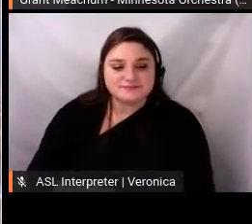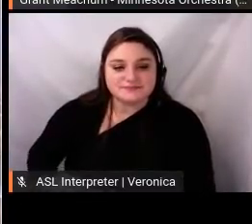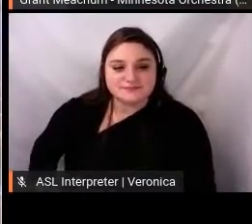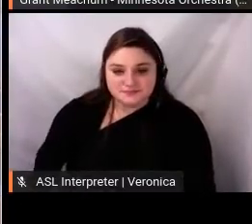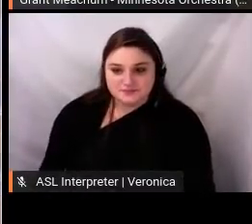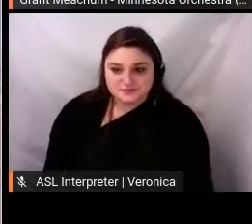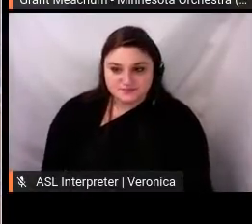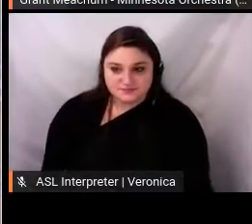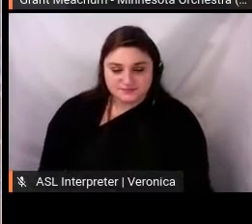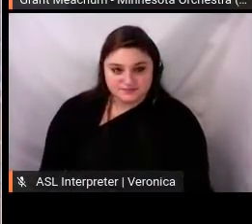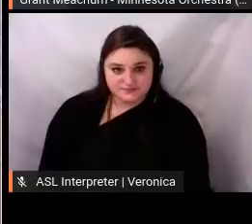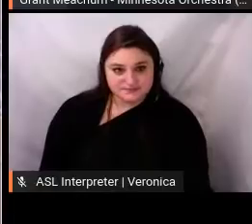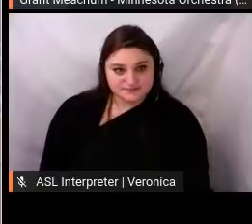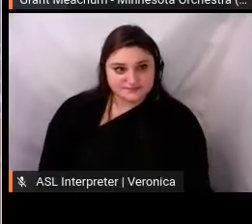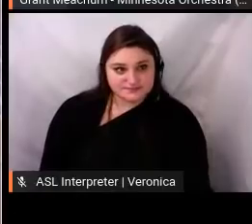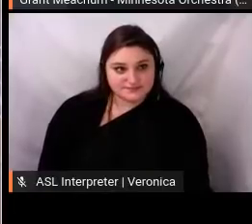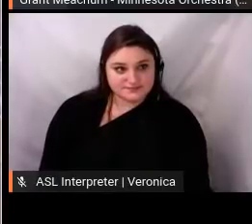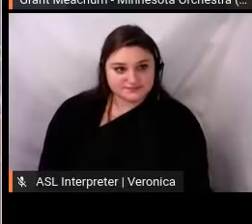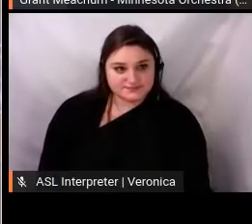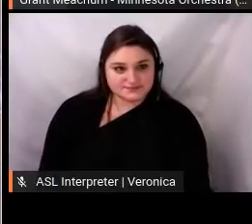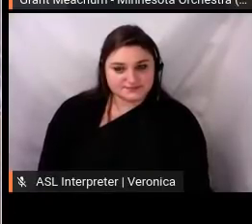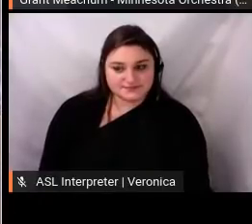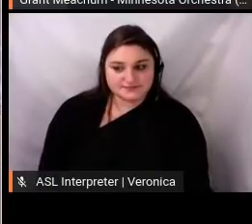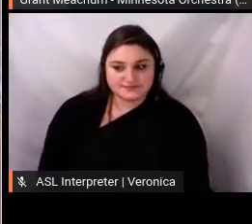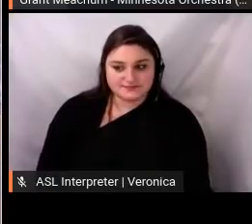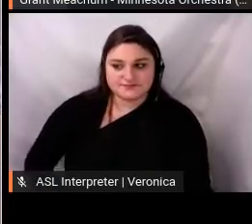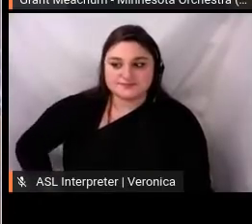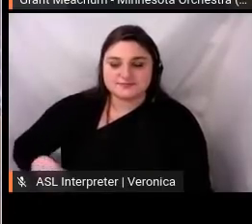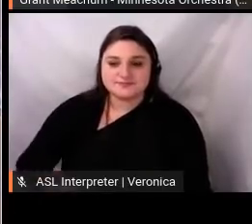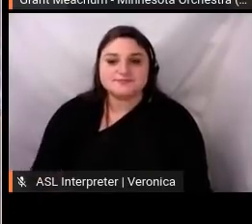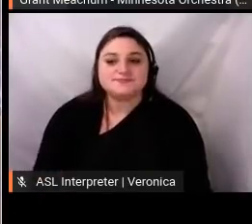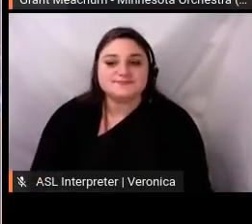(lighter, fun and tripping)